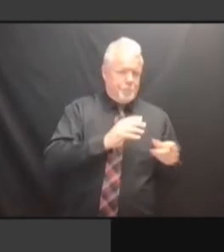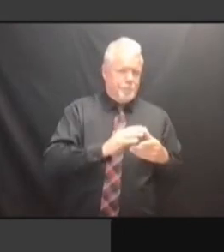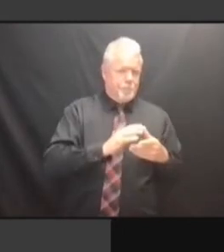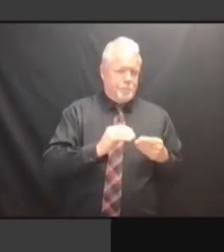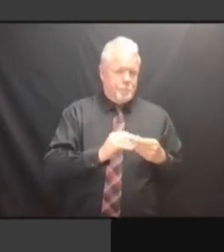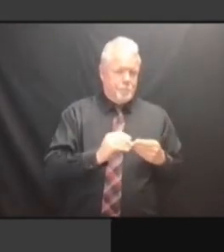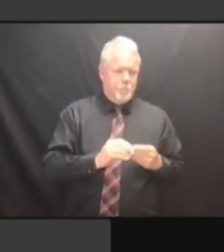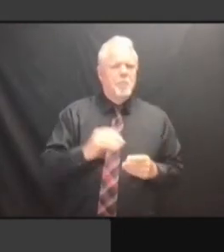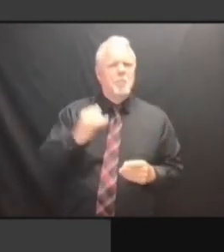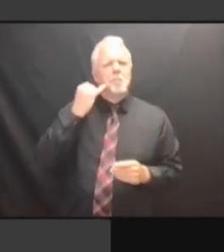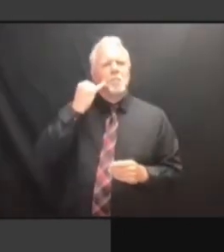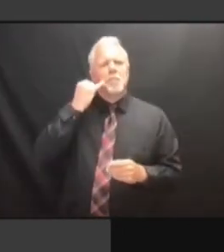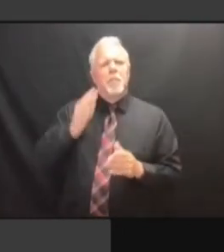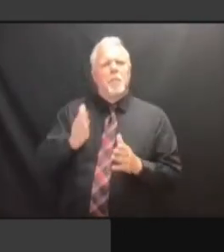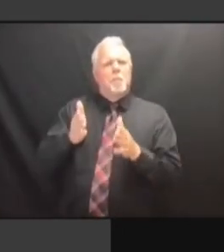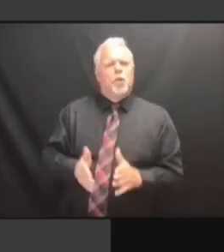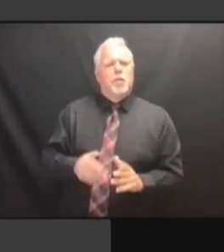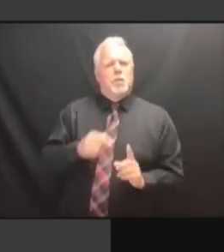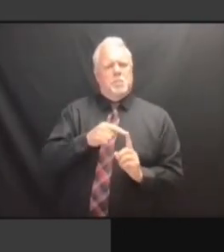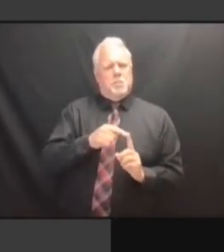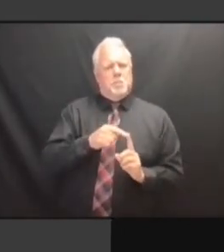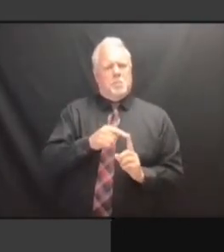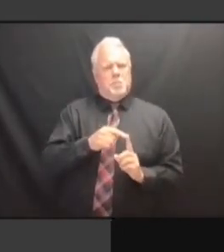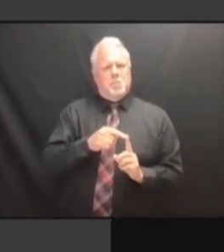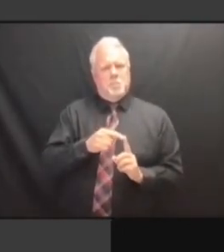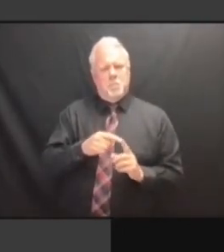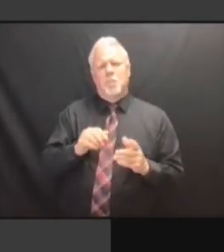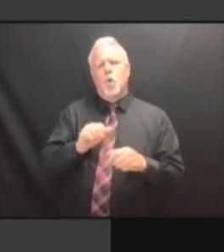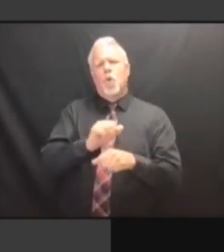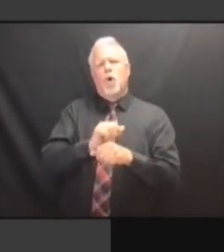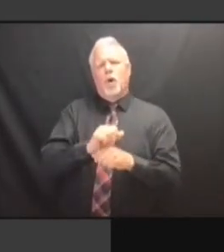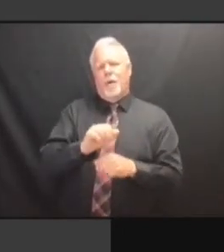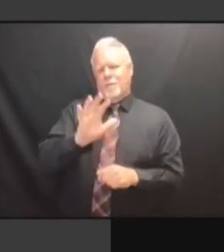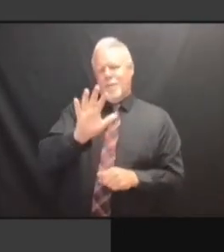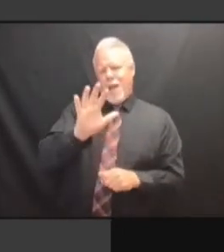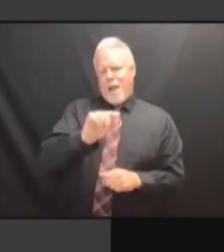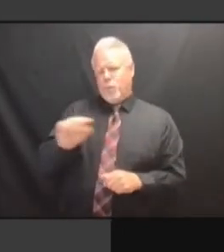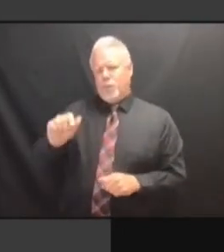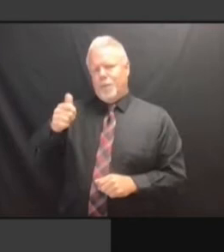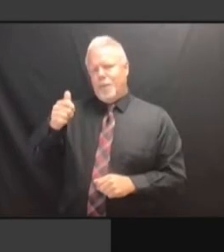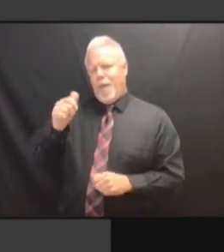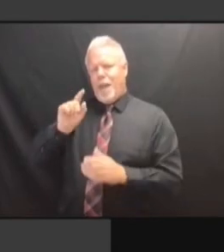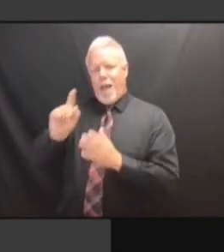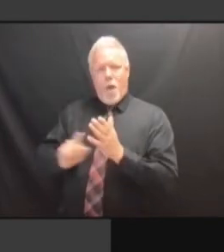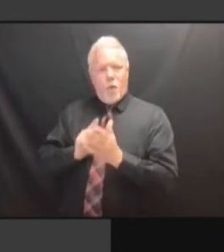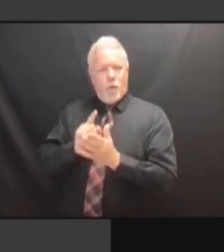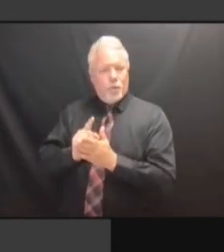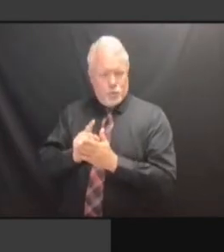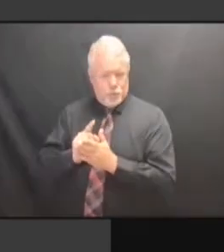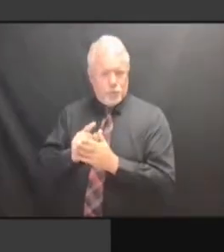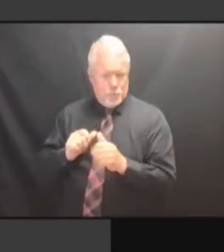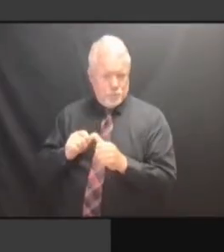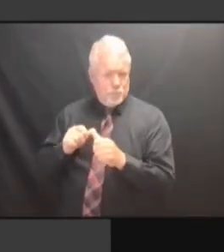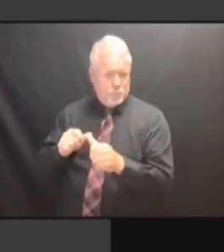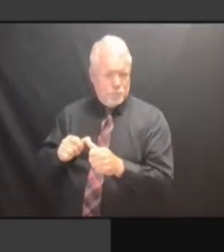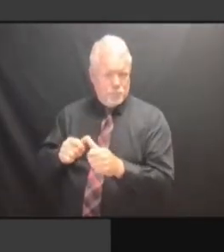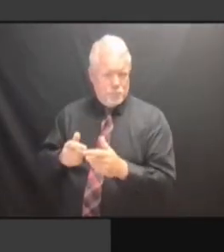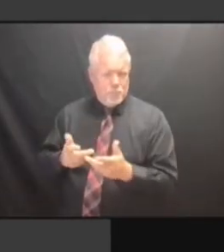FIVE HOURS A WEEK, YOU CAN'T MAINTAIN AN OFFICE FIVE HOURS A WEEK, YOU CAN'T MAINTAIN AN OFFICE FOR FIVE HOURS A WEEK, YOU CAN'T MAINTAIN AN OFFICE FOR THAT MAINTAIN AN OFFICE FOR THAT MAINTAIN AN OFFICE FOR THAT PERSON MAINTAIN AN OFFICE FOR THAT PERSON OR MAINTAIN AN OFFICE FOR THAT PERSON OR A MAINTAIN AN OFFICE FOR THAT PERSON OR A WORKSTATION MAINTAIN AN OFFICE FOR THAT PERSON OR A WORKSTATION FOR MAINTAIN AN OFFICE FOR THAT PERSON OR A WORKSTATION FOR THAT PERSON OR A WORKSTATION FOR THAT PERSON OR A WORKSTATION FOR THAT PERSON. PERSON. PERSON. IT PERSON. IT COULD PERSON. IT COULD BE PERSON. IT COULD BE A PERSON. IT COULD BE A WORKSTATION PERSON. IT COULD BE A WORKSTATION FOR IT COULD BE A WORKSTATION FOR IT COULD BE A WORKSTATION FOR FIVE IT COULD BE A WORKSTATION FOR FIVE OF IT COULD BE A WORKSTATION FOR FIVE OF THEM IT COULD BE A WORKSTATION FOR FIVE OF THEM WHO IT COULD BE A WORKSTATION FOR FIVE OF THEM WHO WORK IT COULD BE A WORKSTATION FOR FIVE OF THEM WHO WORK THAT